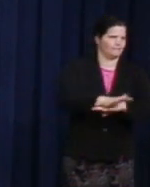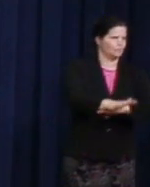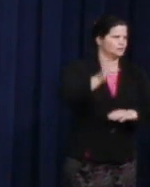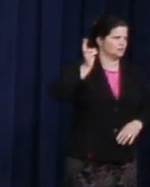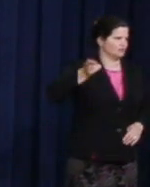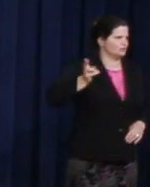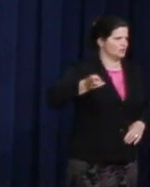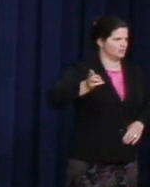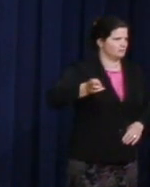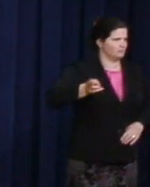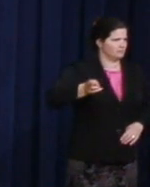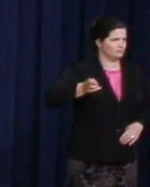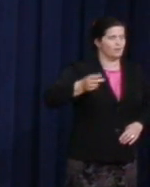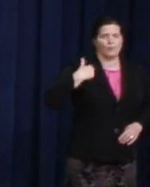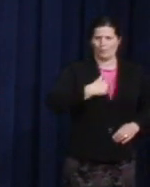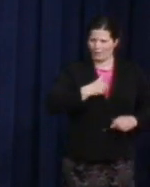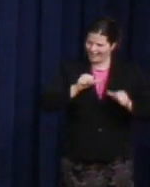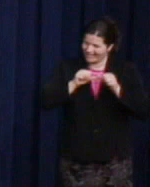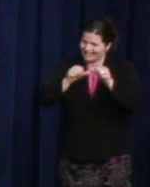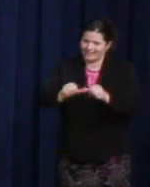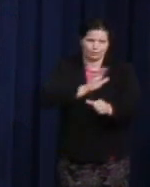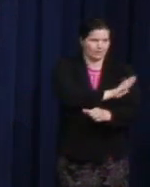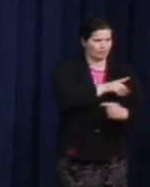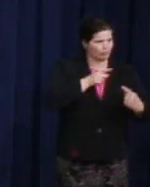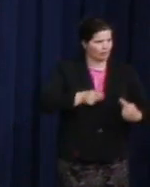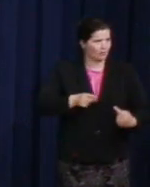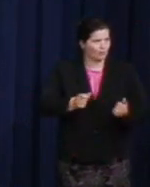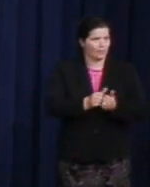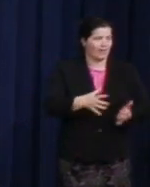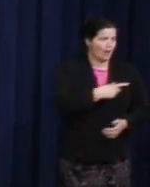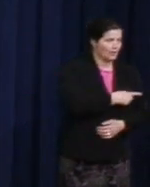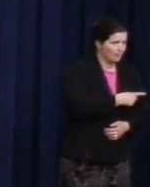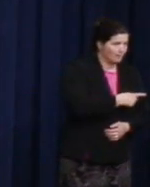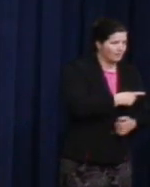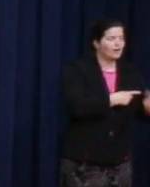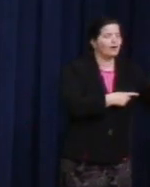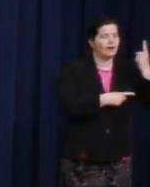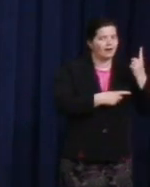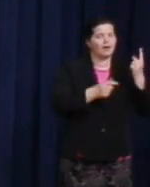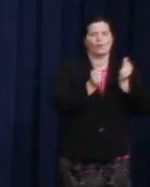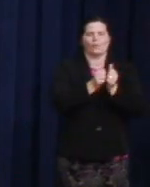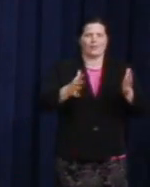this struggle without him, but without the need for bullets. Hope is truly not silent today,